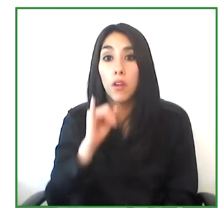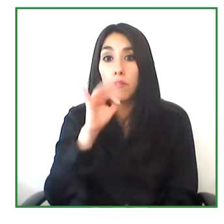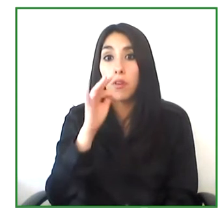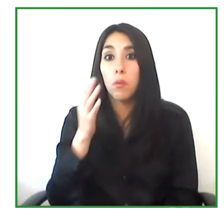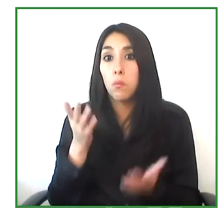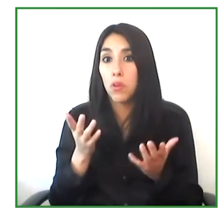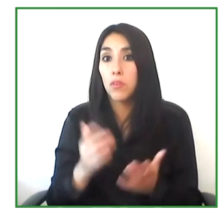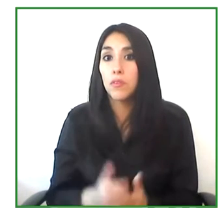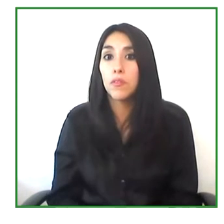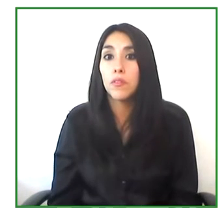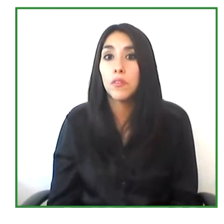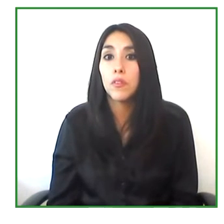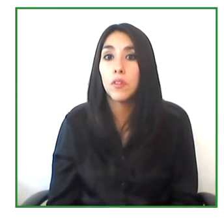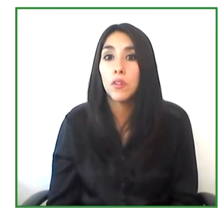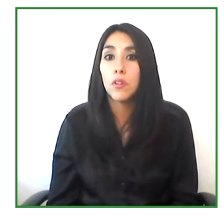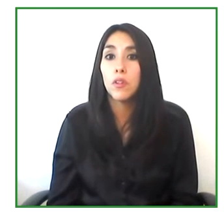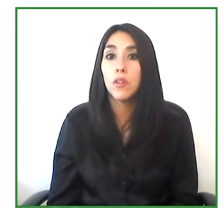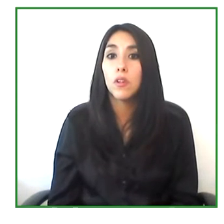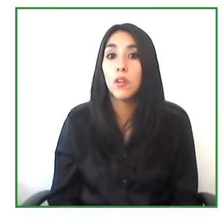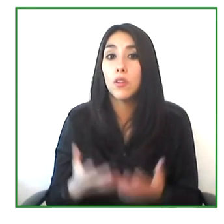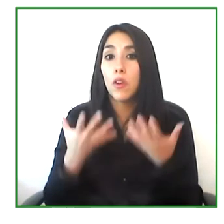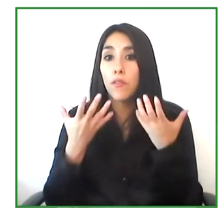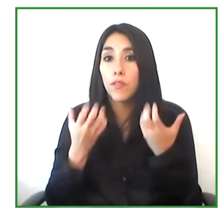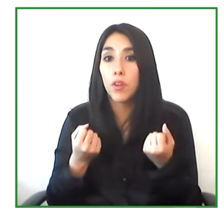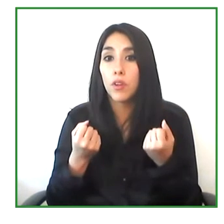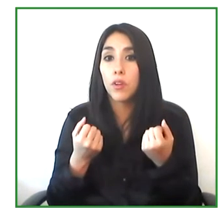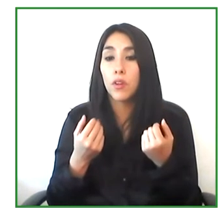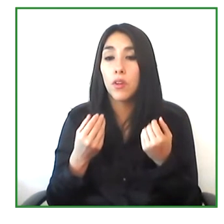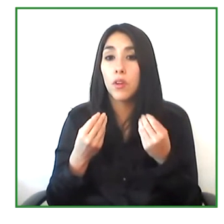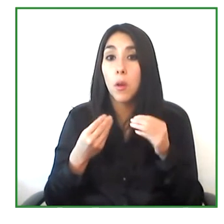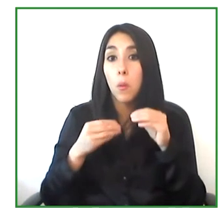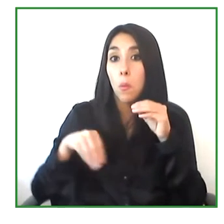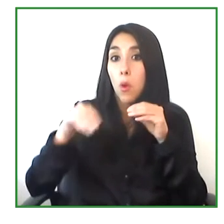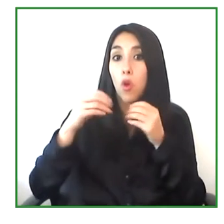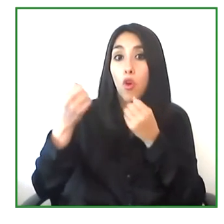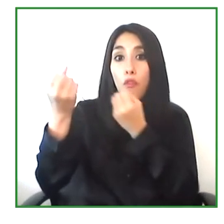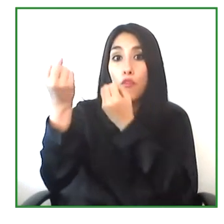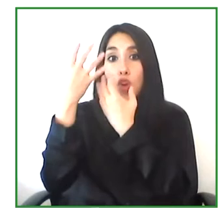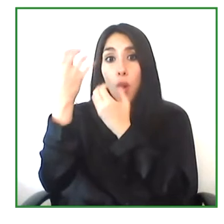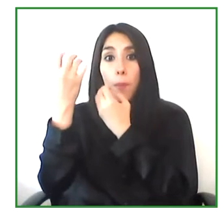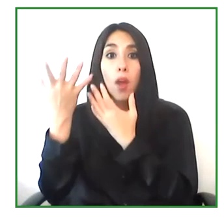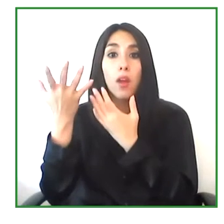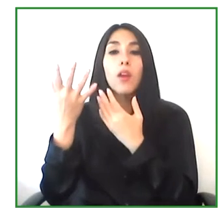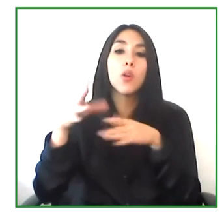is. That the more information you have, the better inclusion you can have and the better